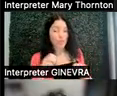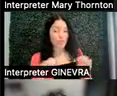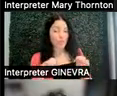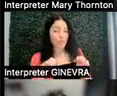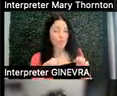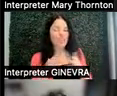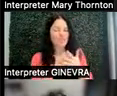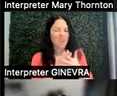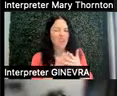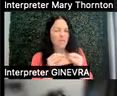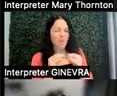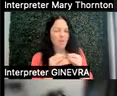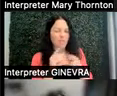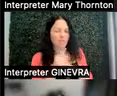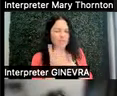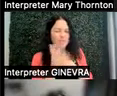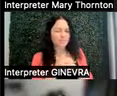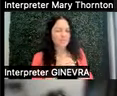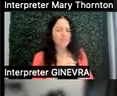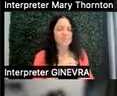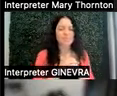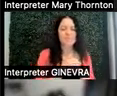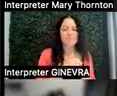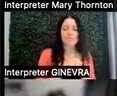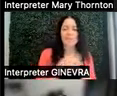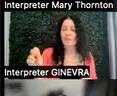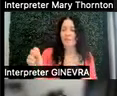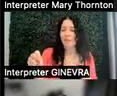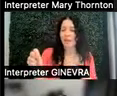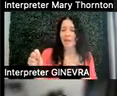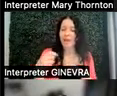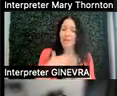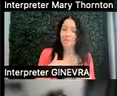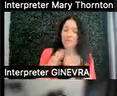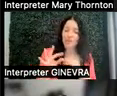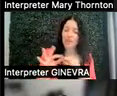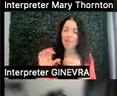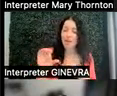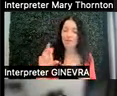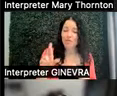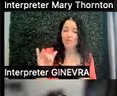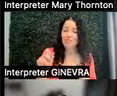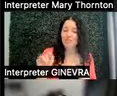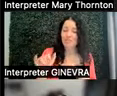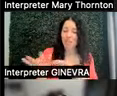I would say. And yeah, I appreciate your comment, Crystal, in the chat about the "can't do" versus